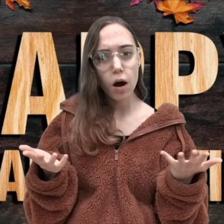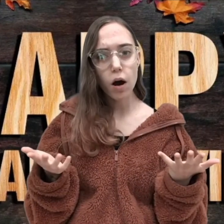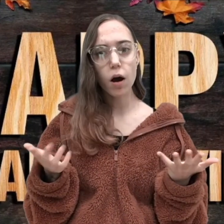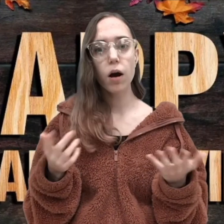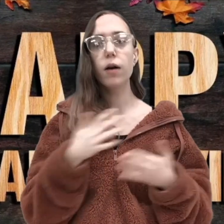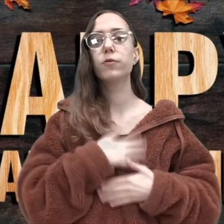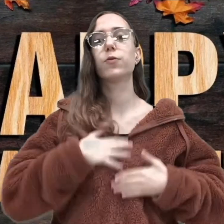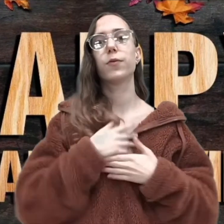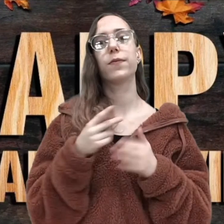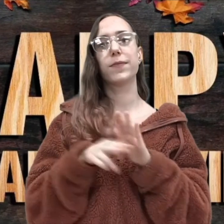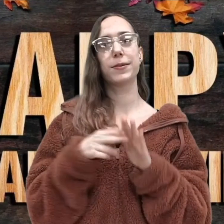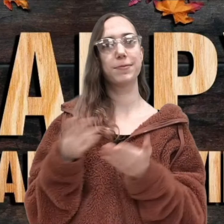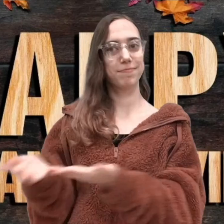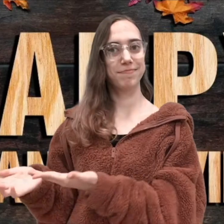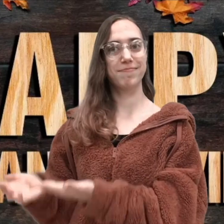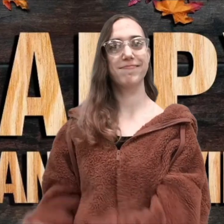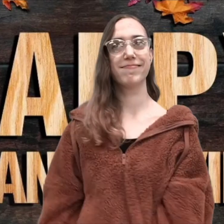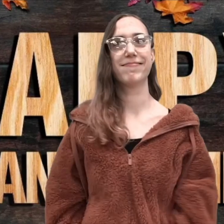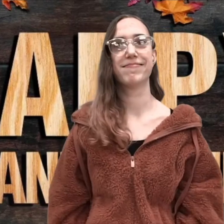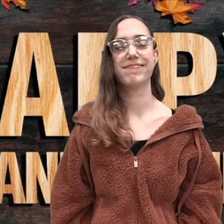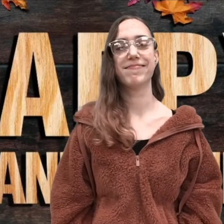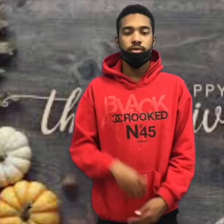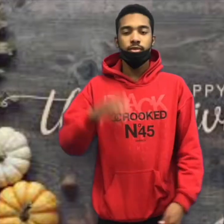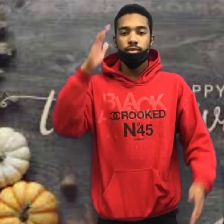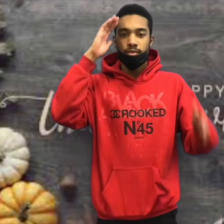Now we'd like to share what some of our staff are thankful for.